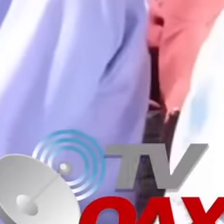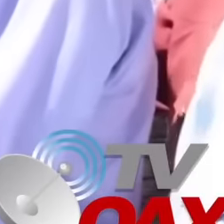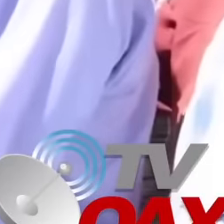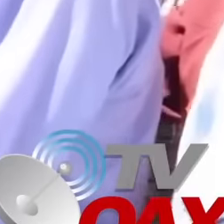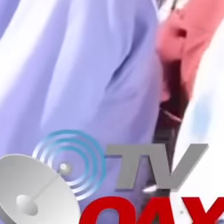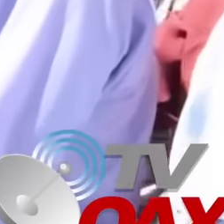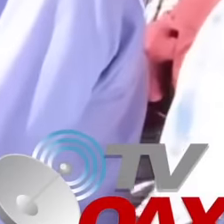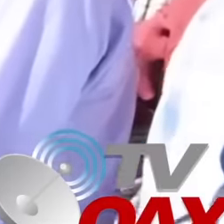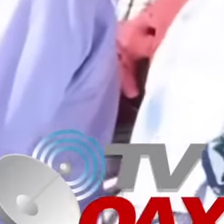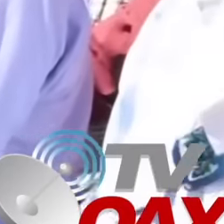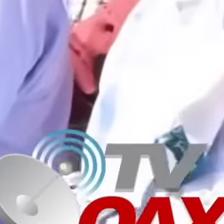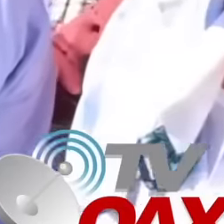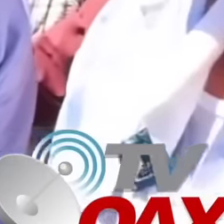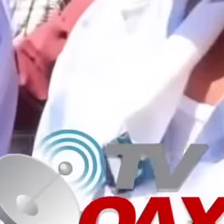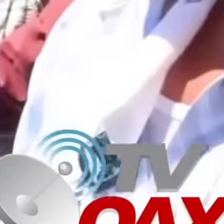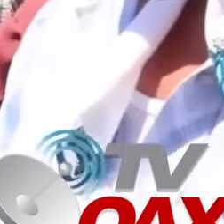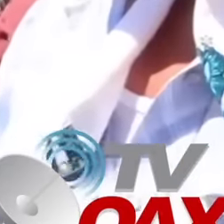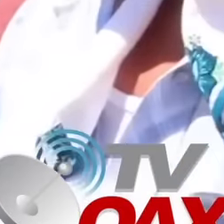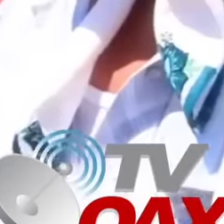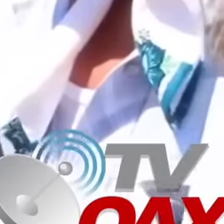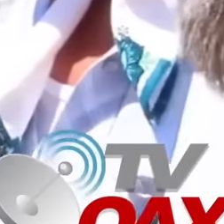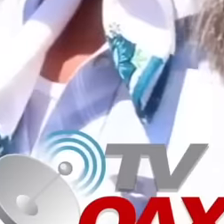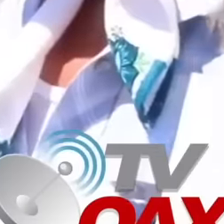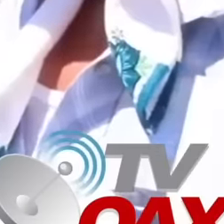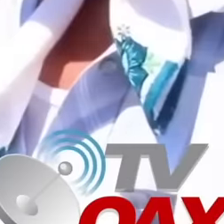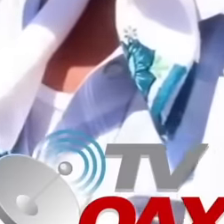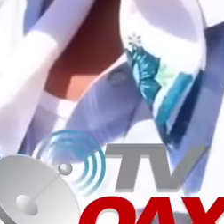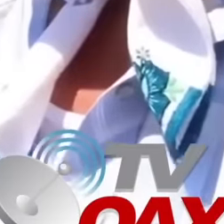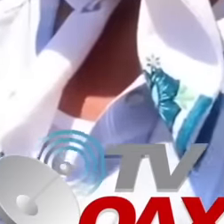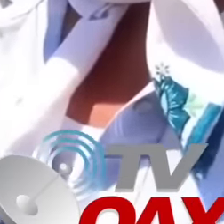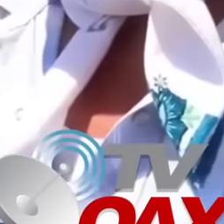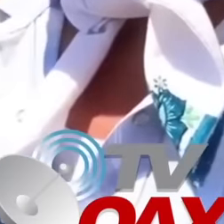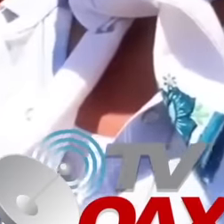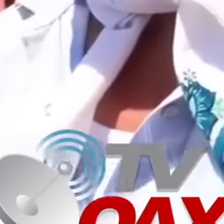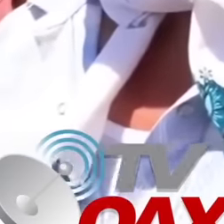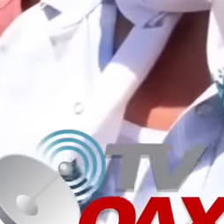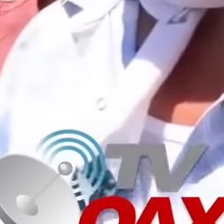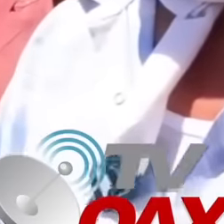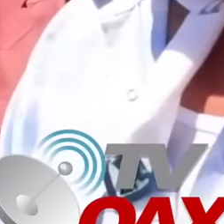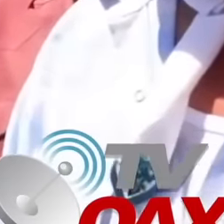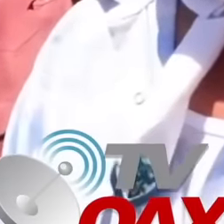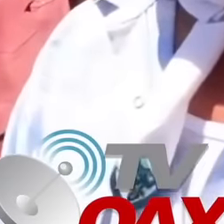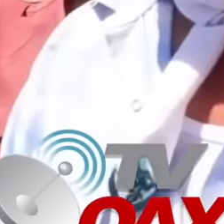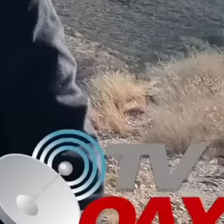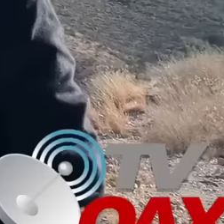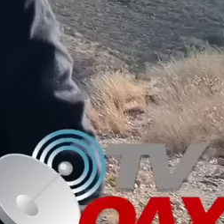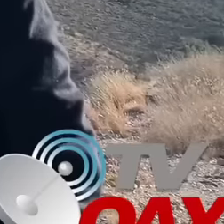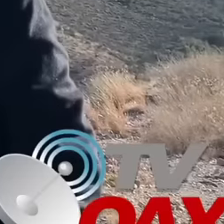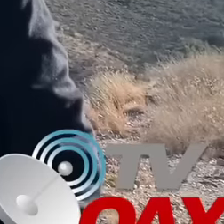Andrés Manuel López Obrador is working on this Justice plan since he is giving